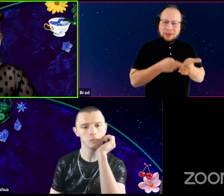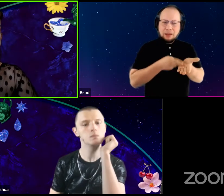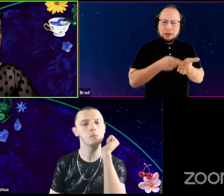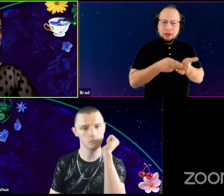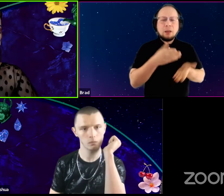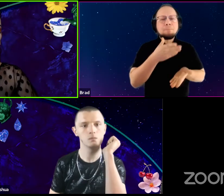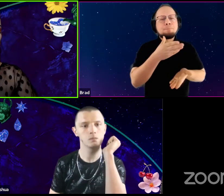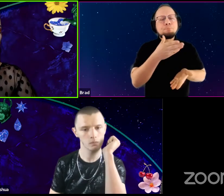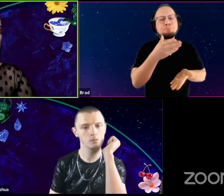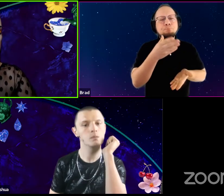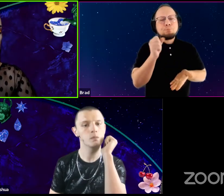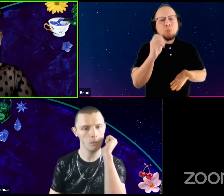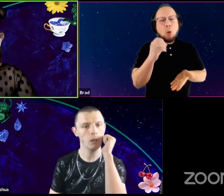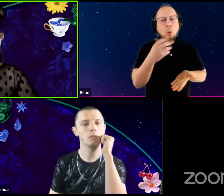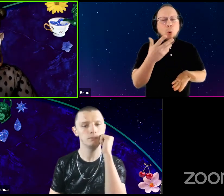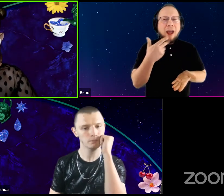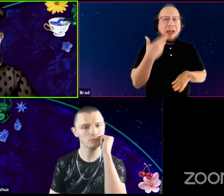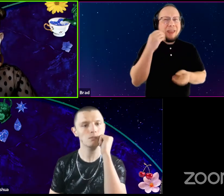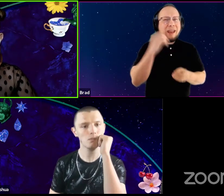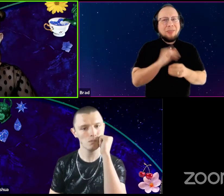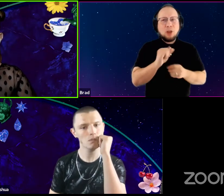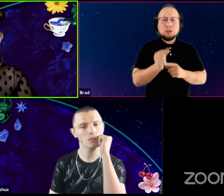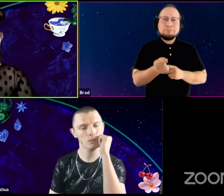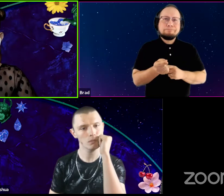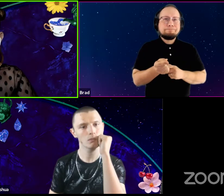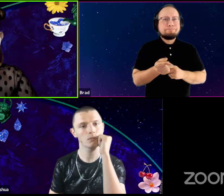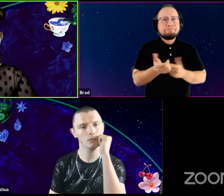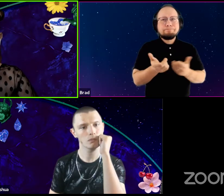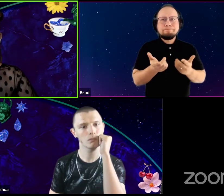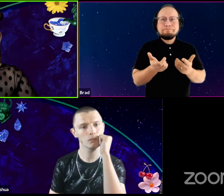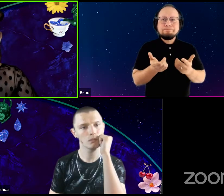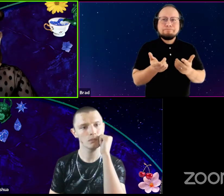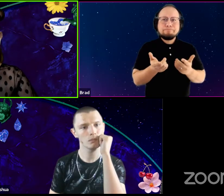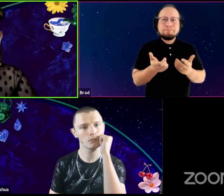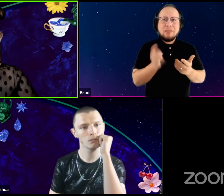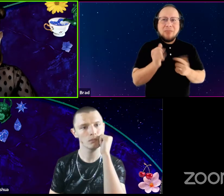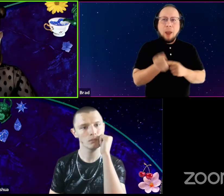And so I think in the moments where I ask myself like,